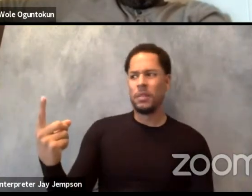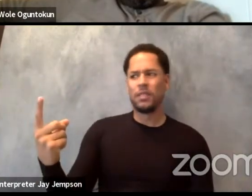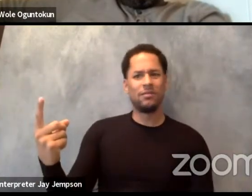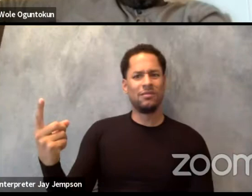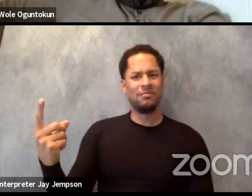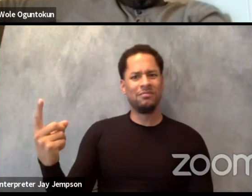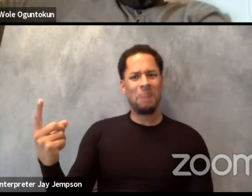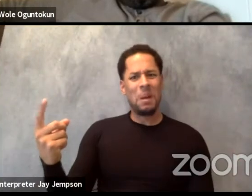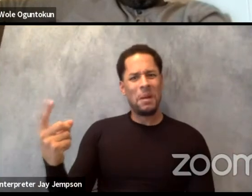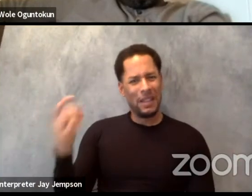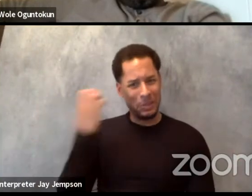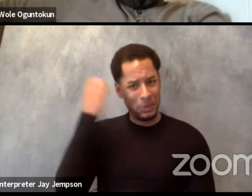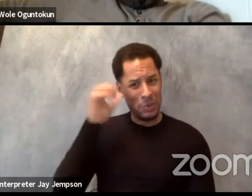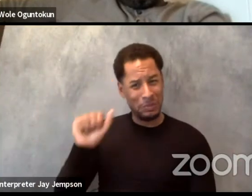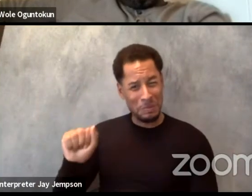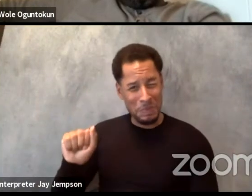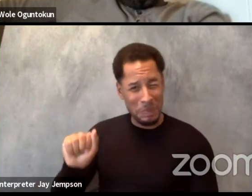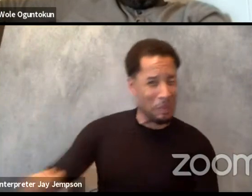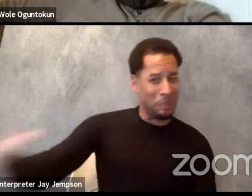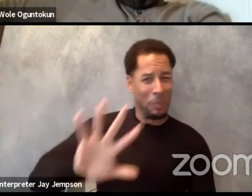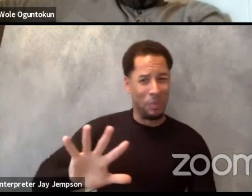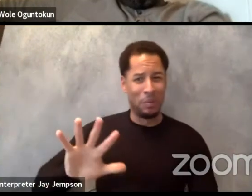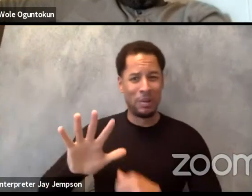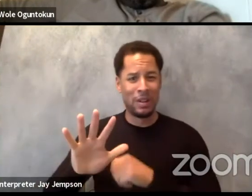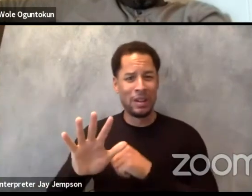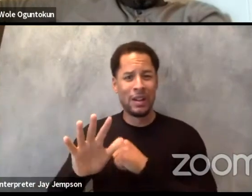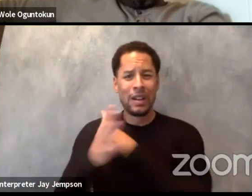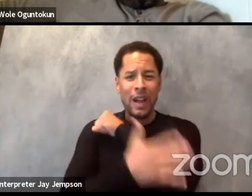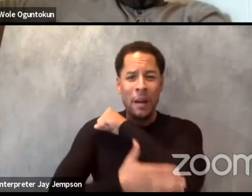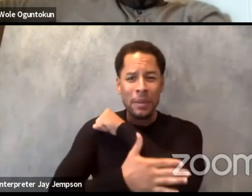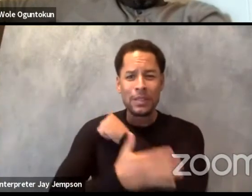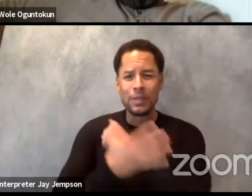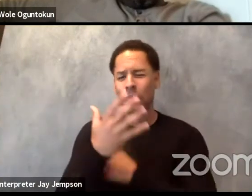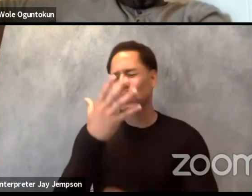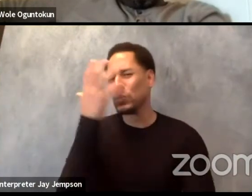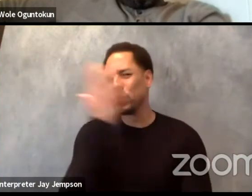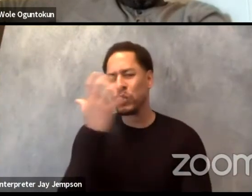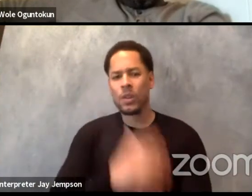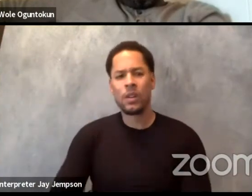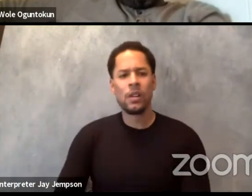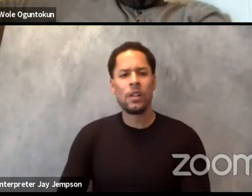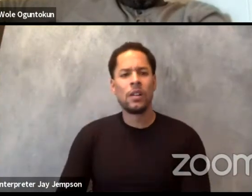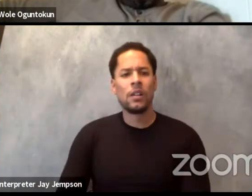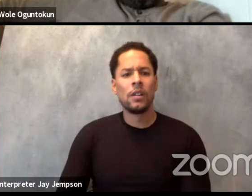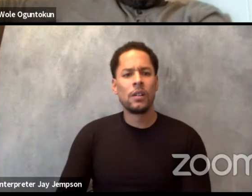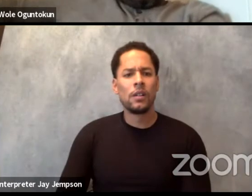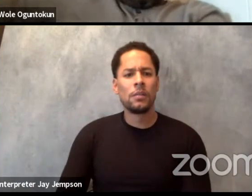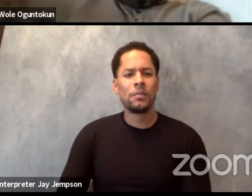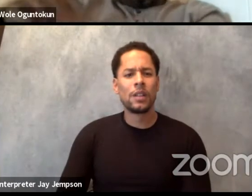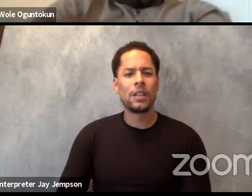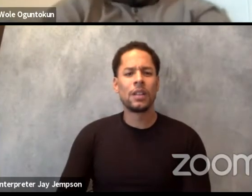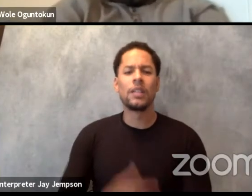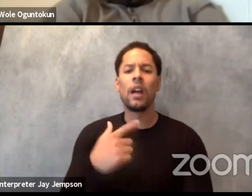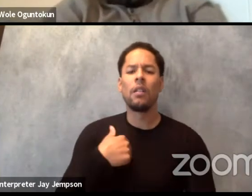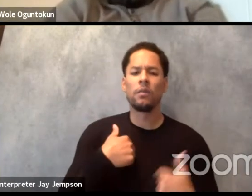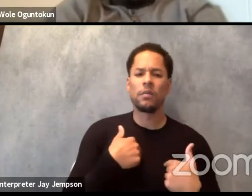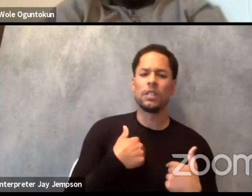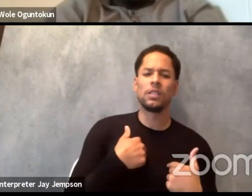But on our side, and this is not we are better than you or we're better than us, it's just a colonial history.